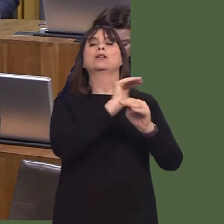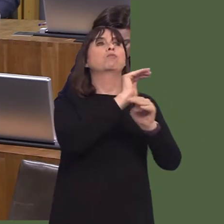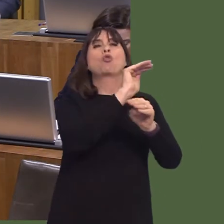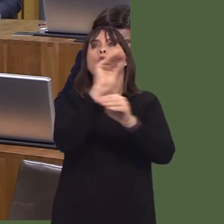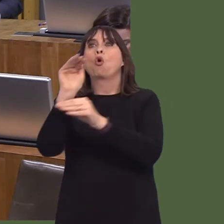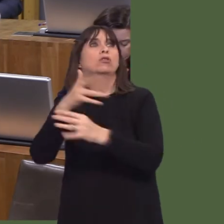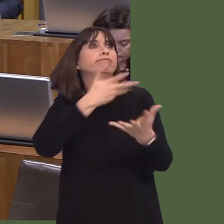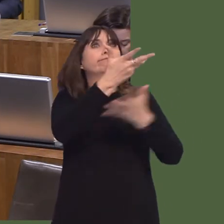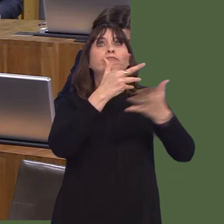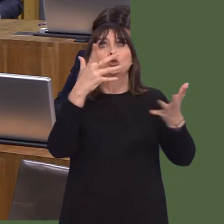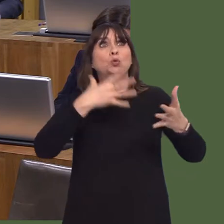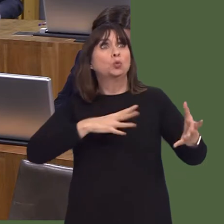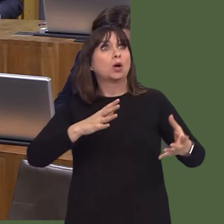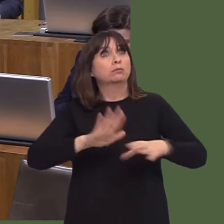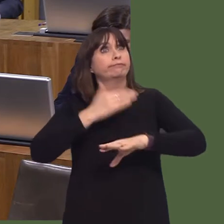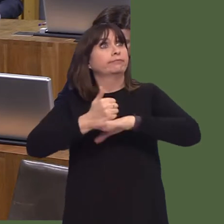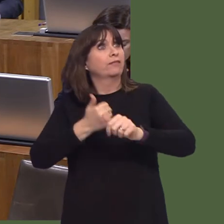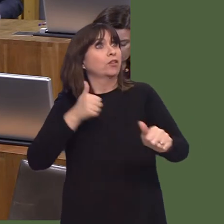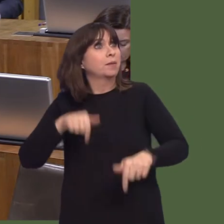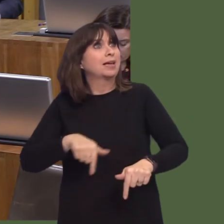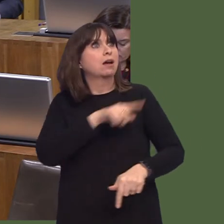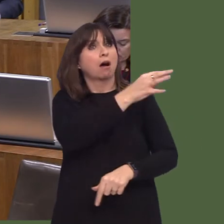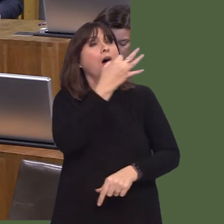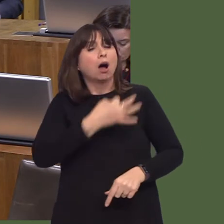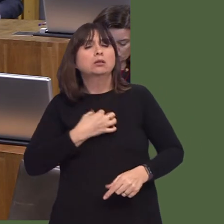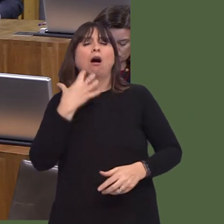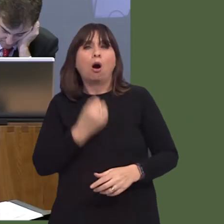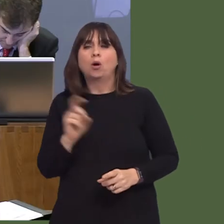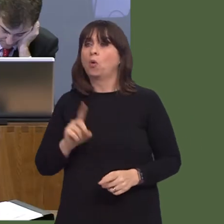They were told they'd have access by the end of the year, they've appalling speeds, and